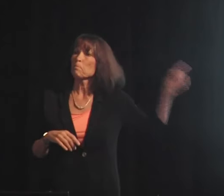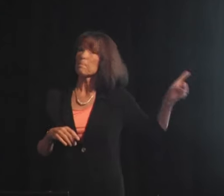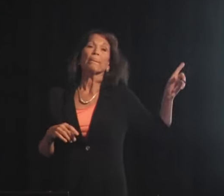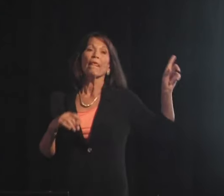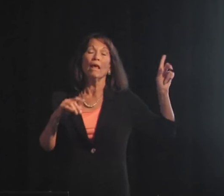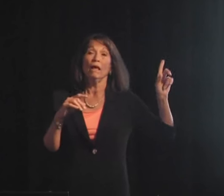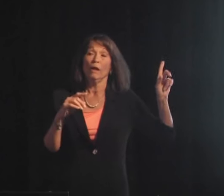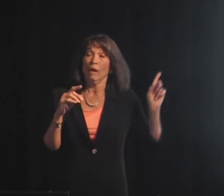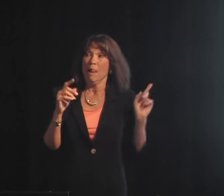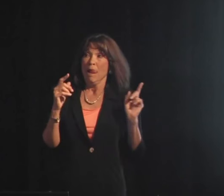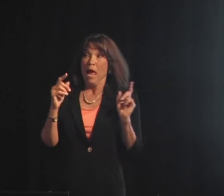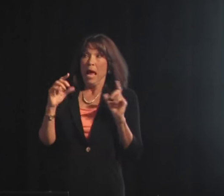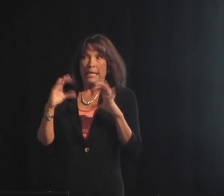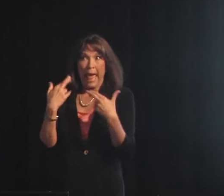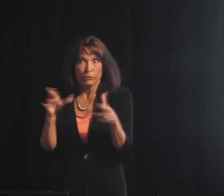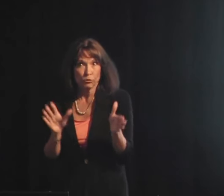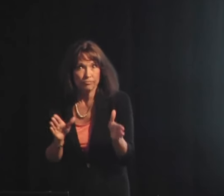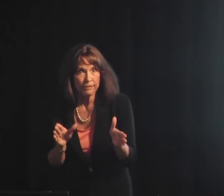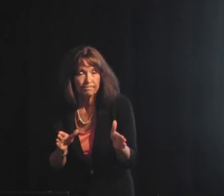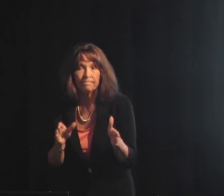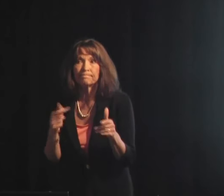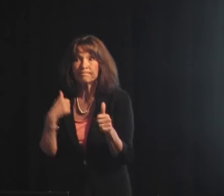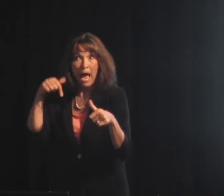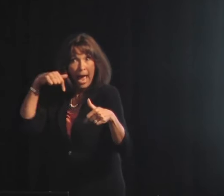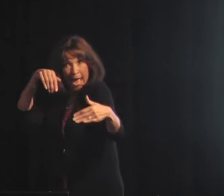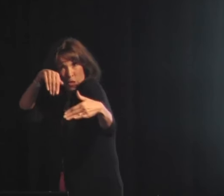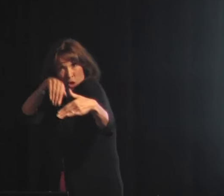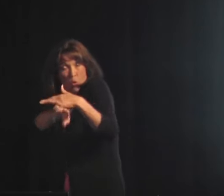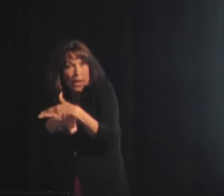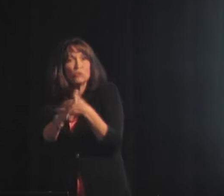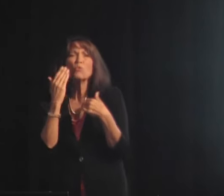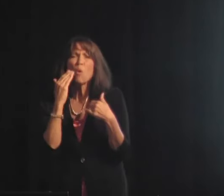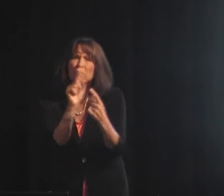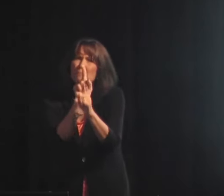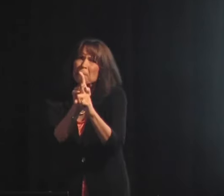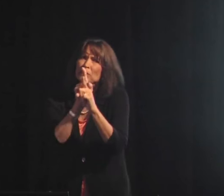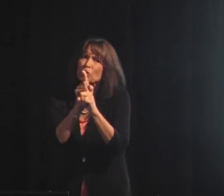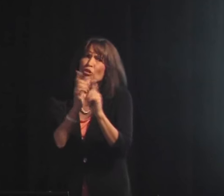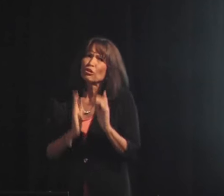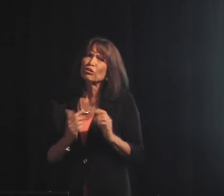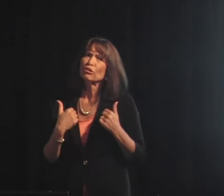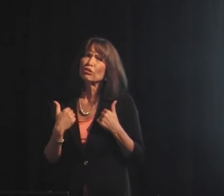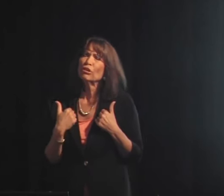I appreciate you moving so you can see. So, classrooms, when I go into them,